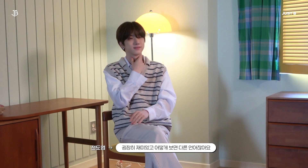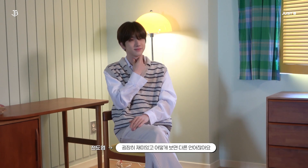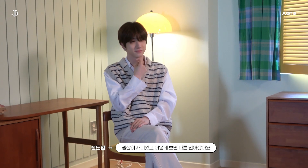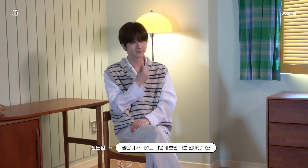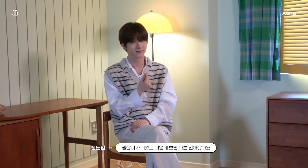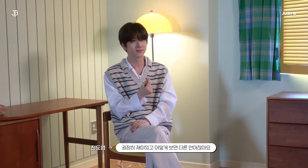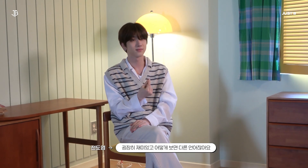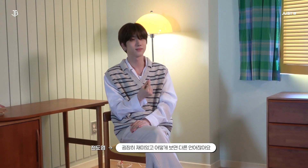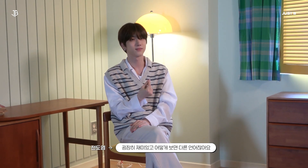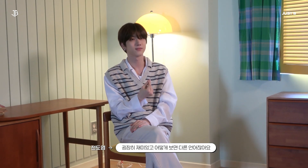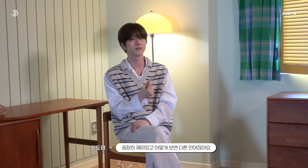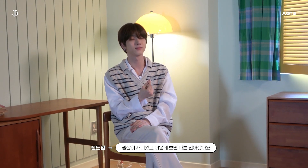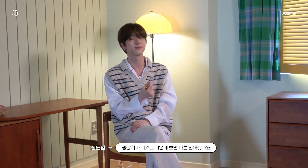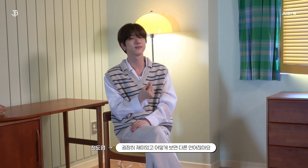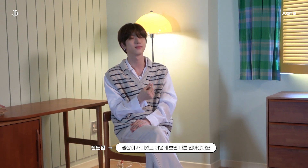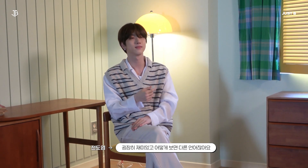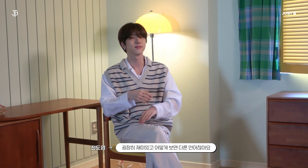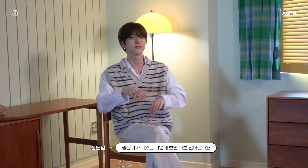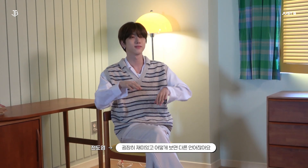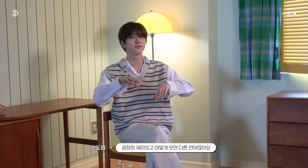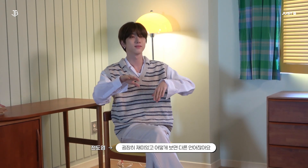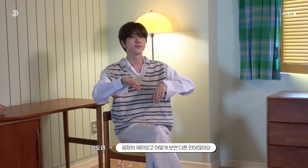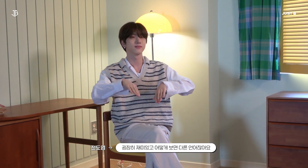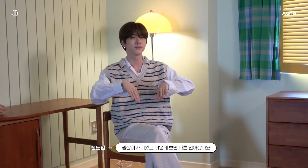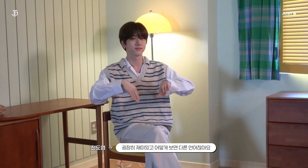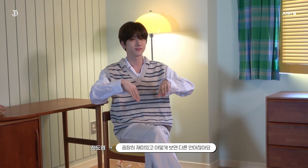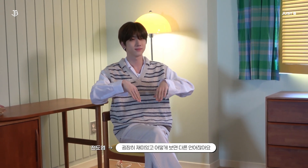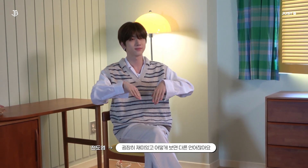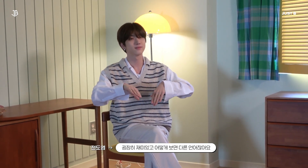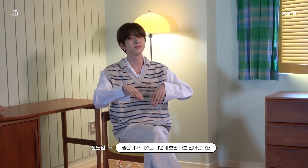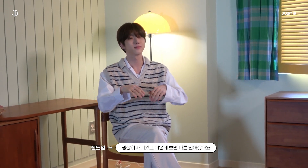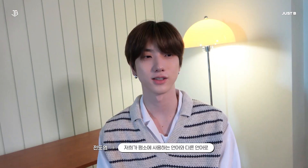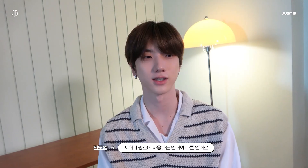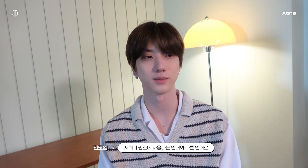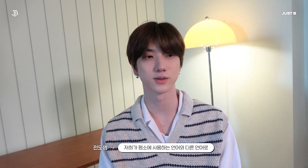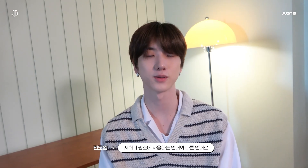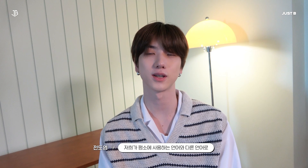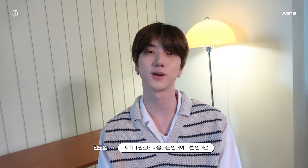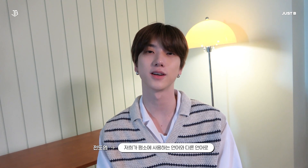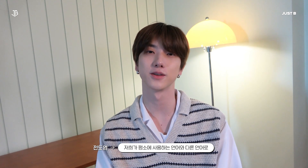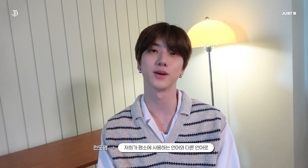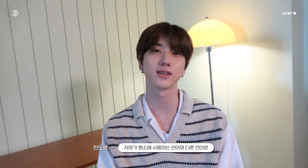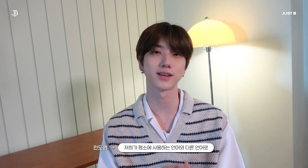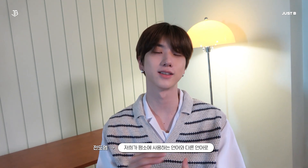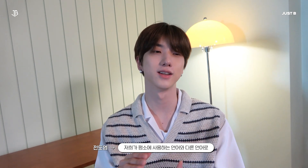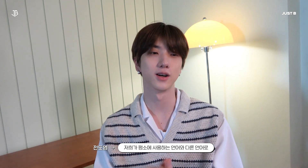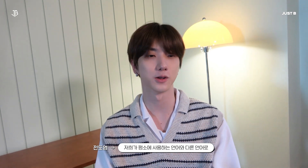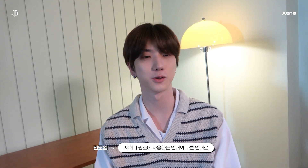It's very interesting It's like a whole different language Singing in a language